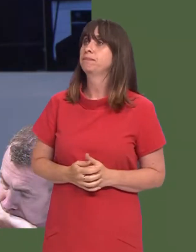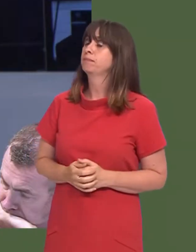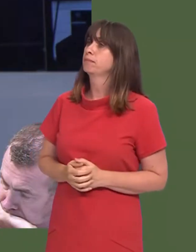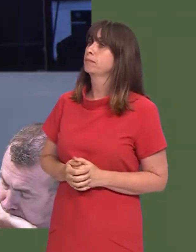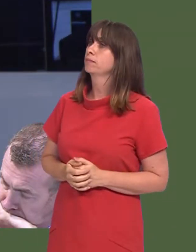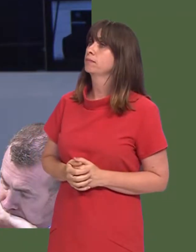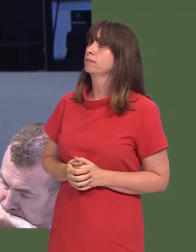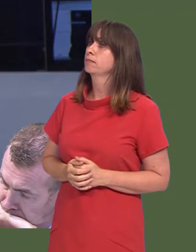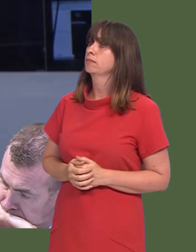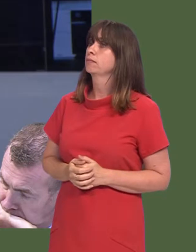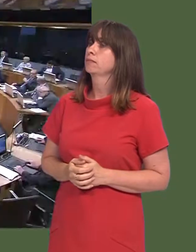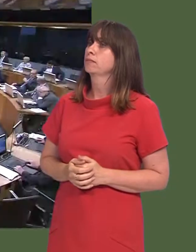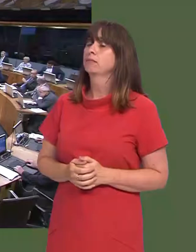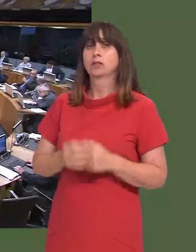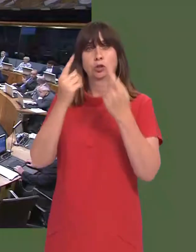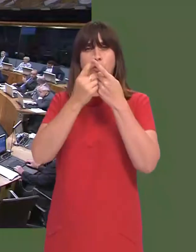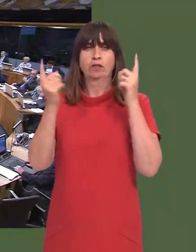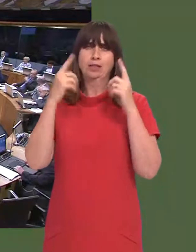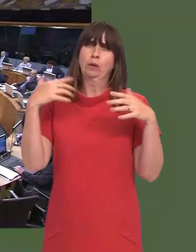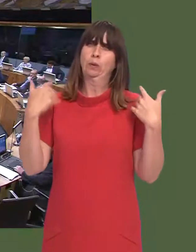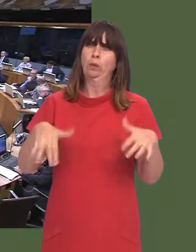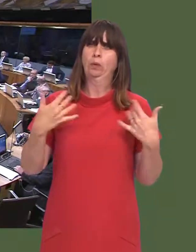Darren Millar: Well, Welsh universities, of course, make a huge contribution to the Welsh